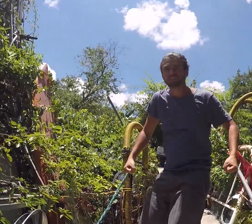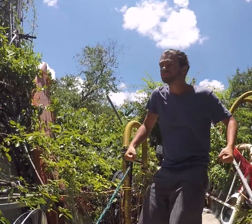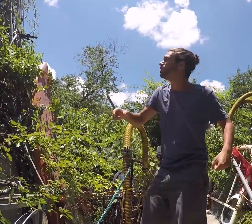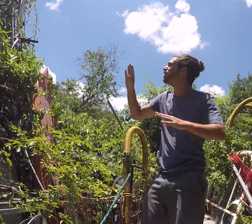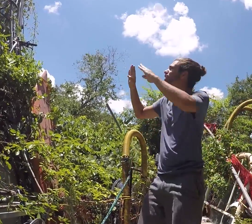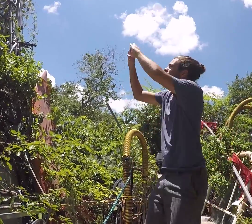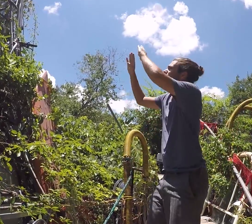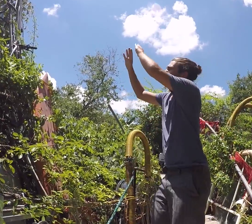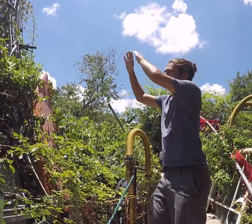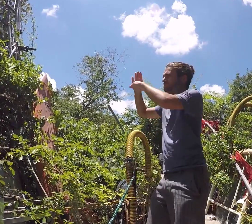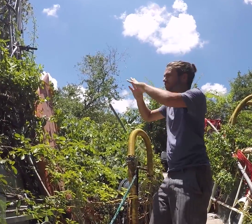That's crutches!